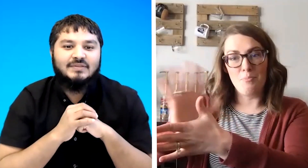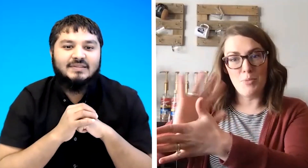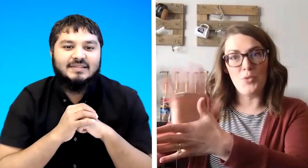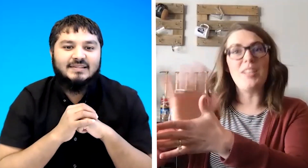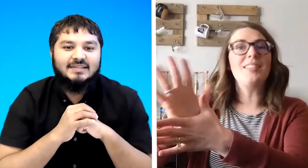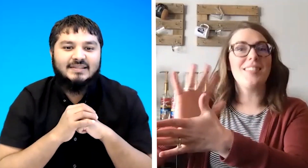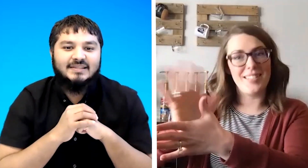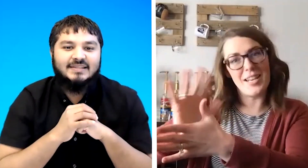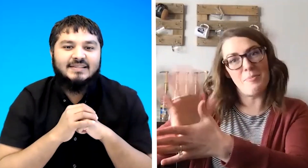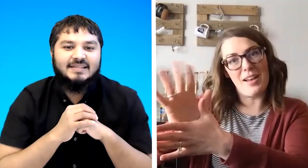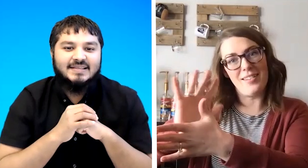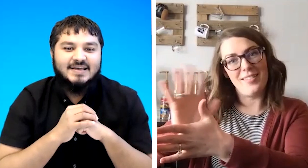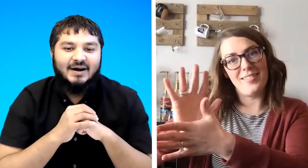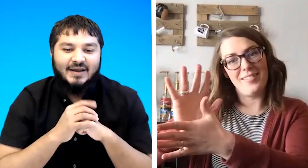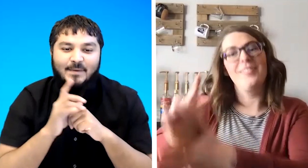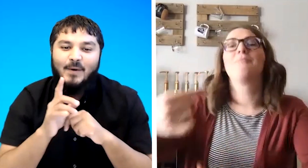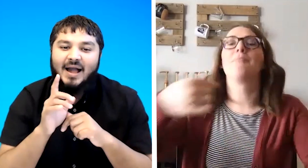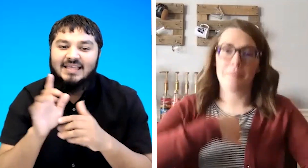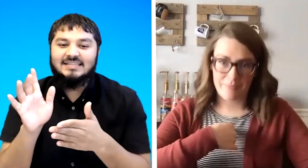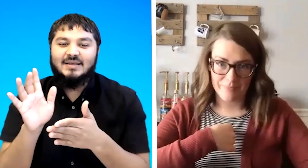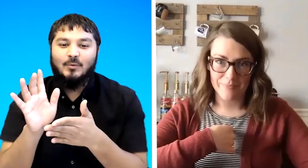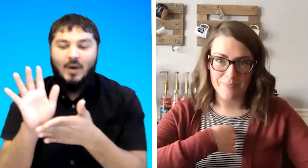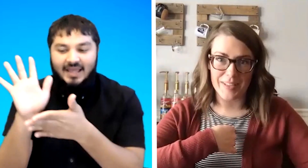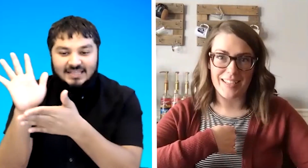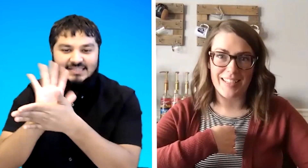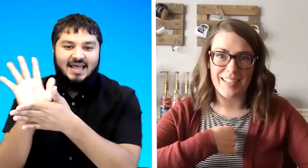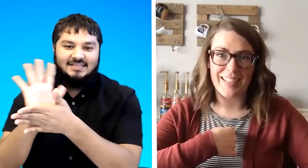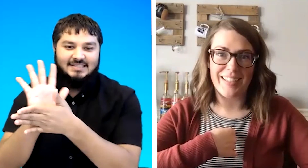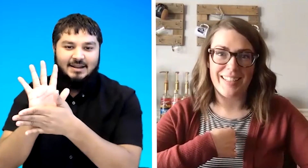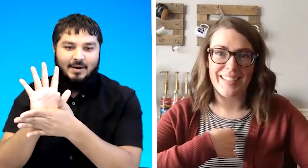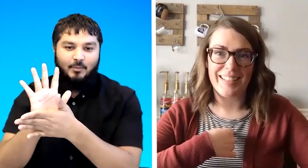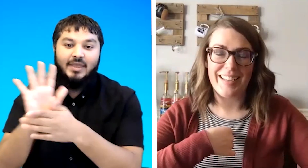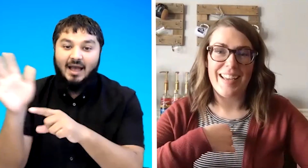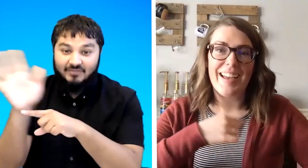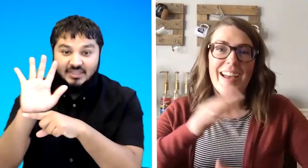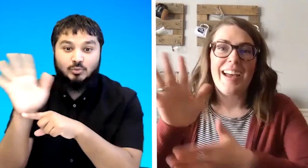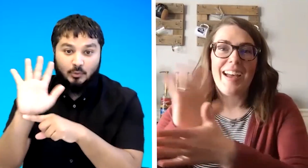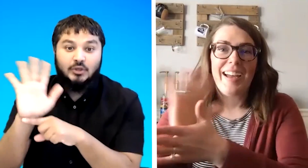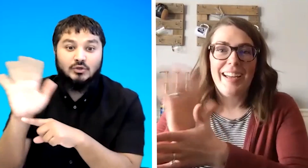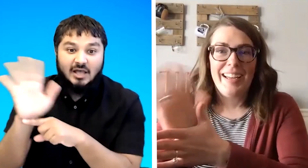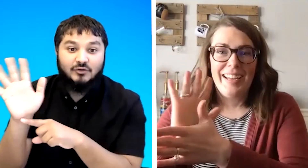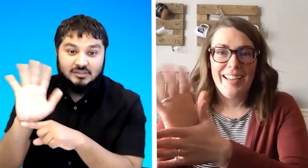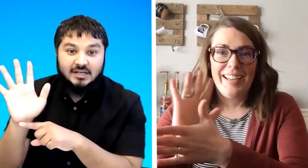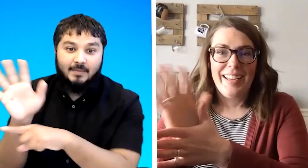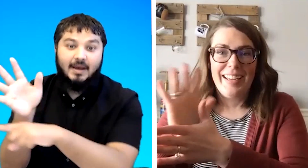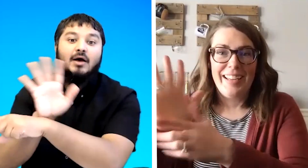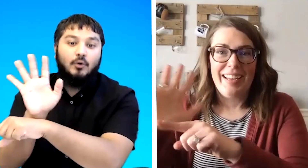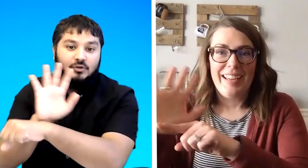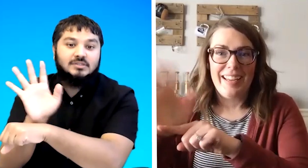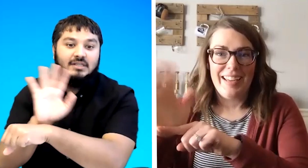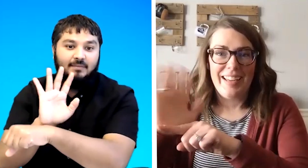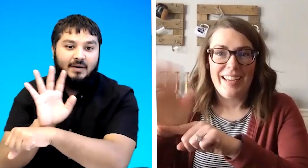movies cinema okay why is why is that cinema we have this one we use that for cinema or cinema